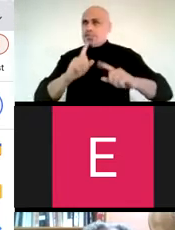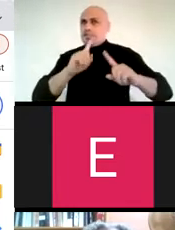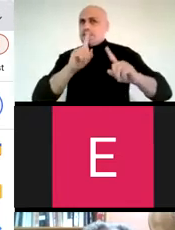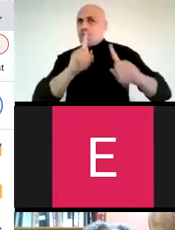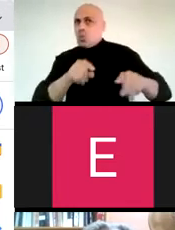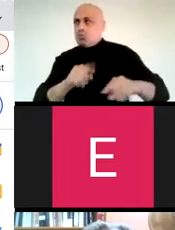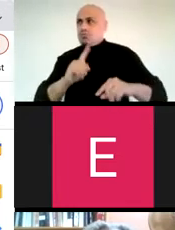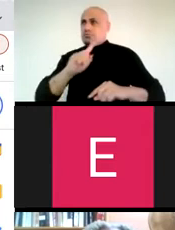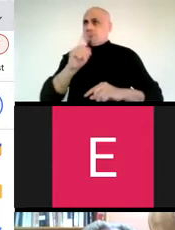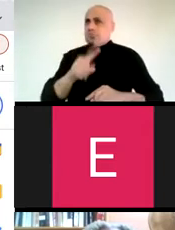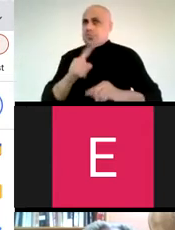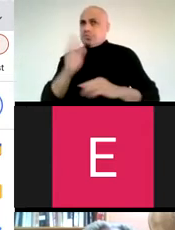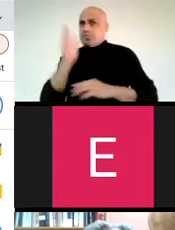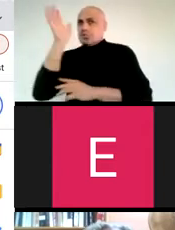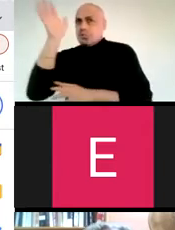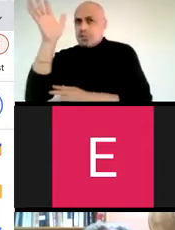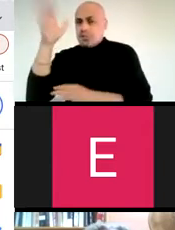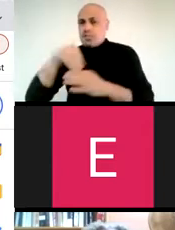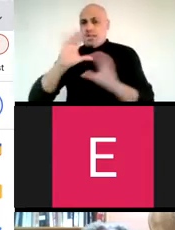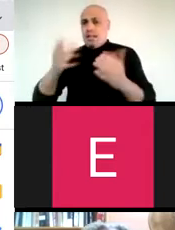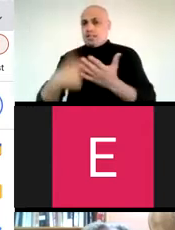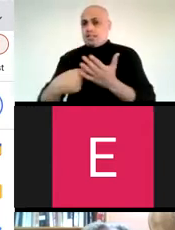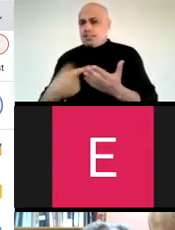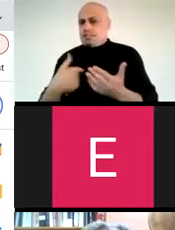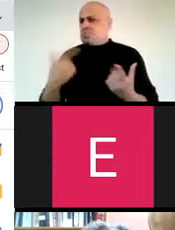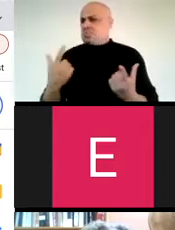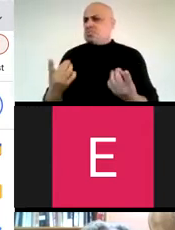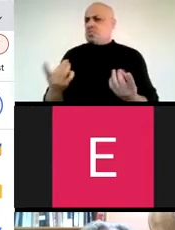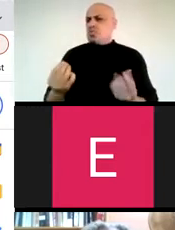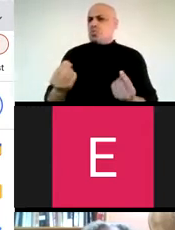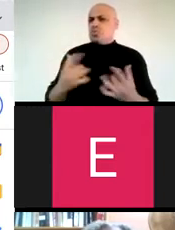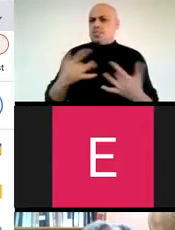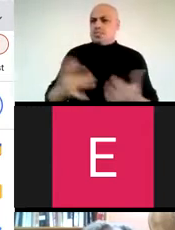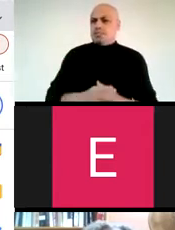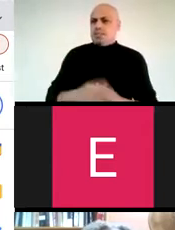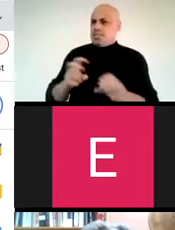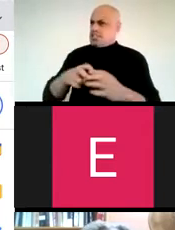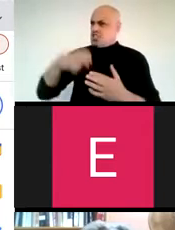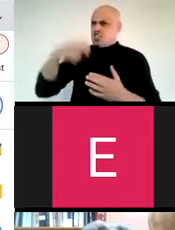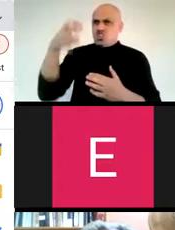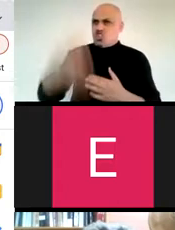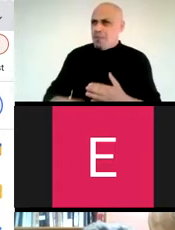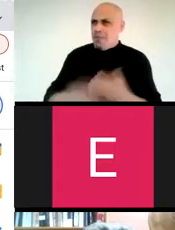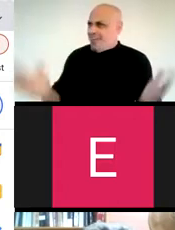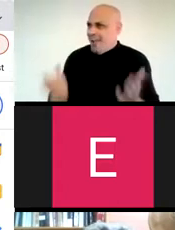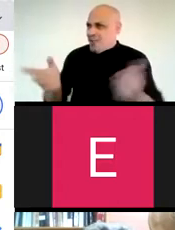hesitant to to answer a question or participate in the class discussion, I usually use the phrase.